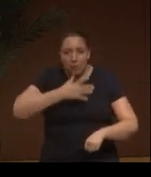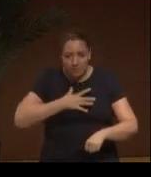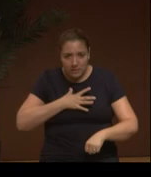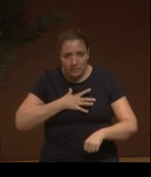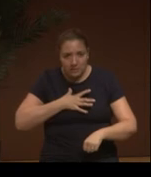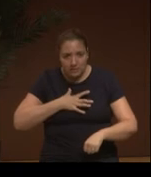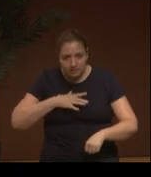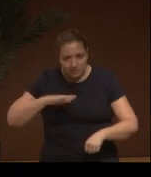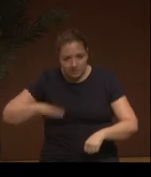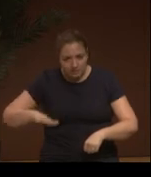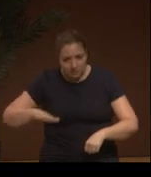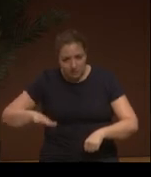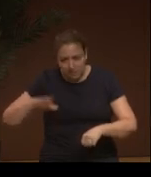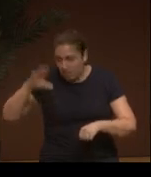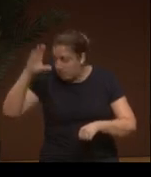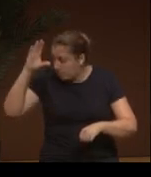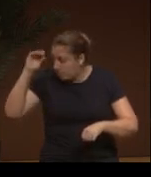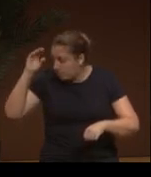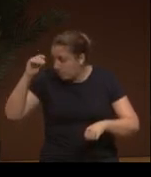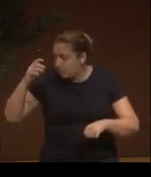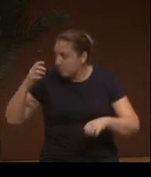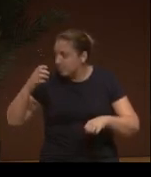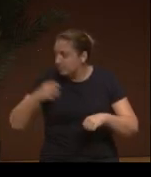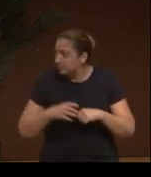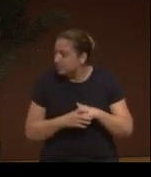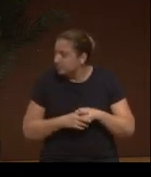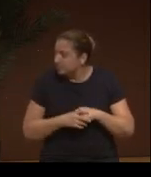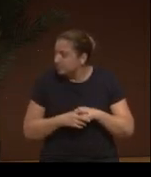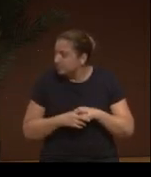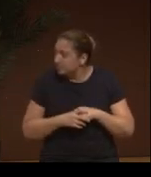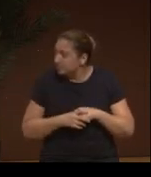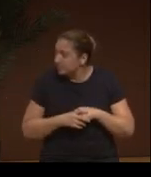look that when the invasion started, they take these women with some children,